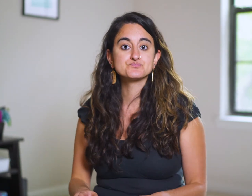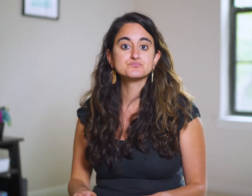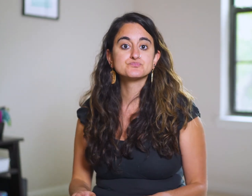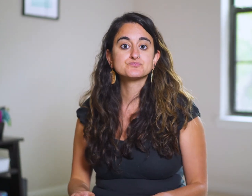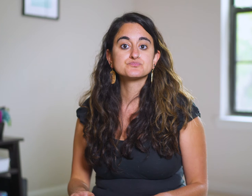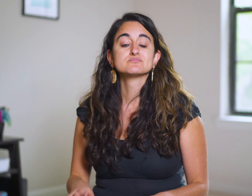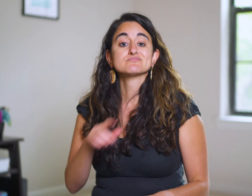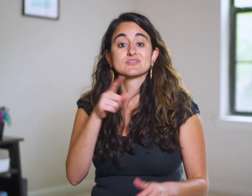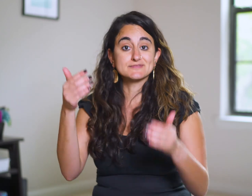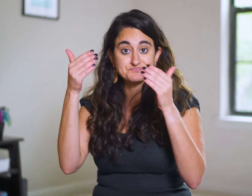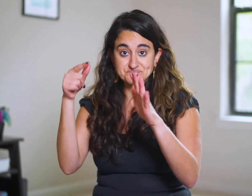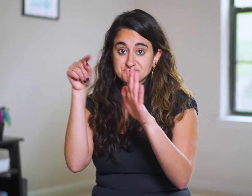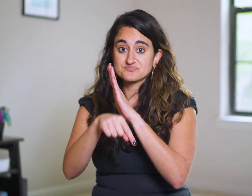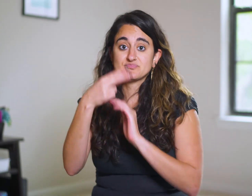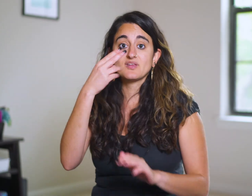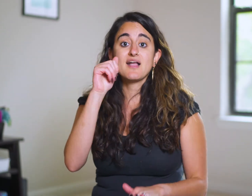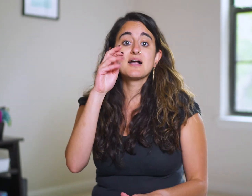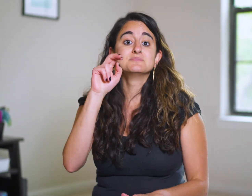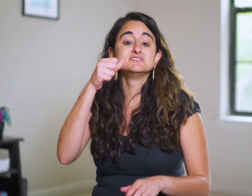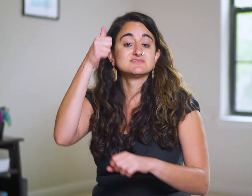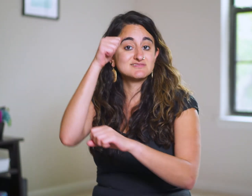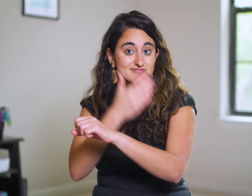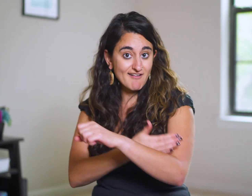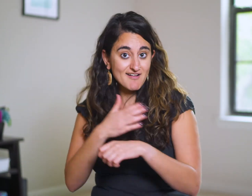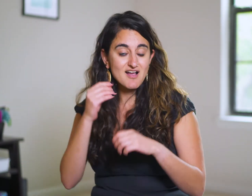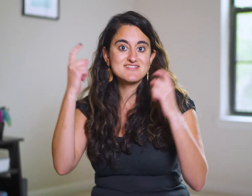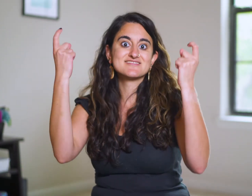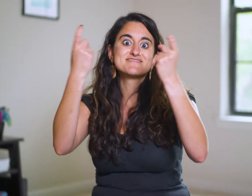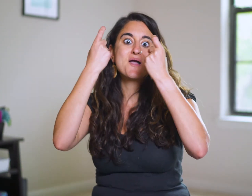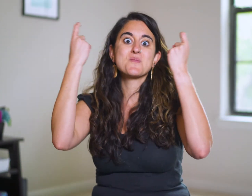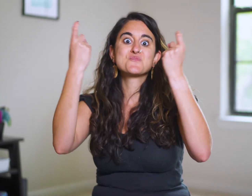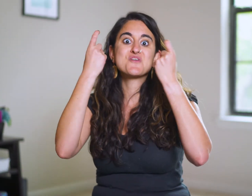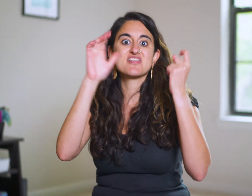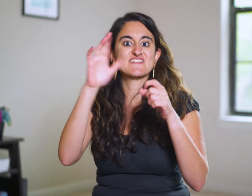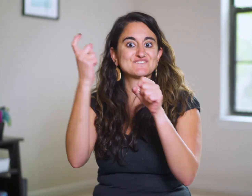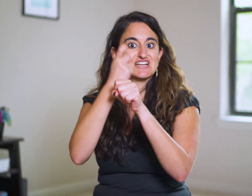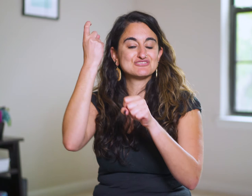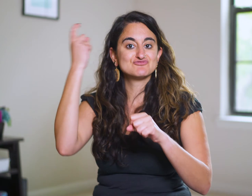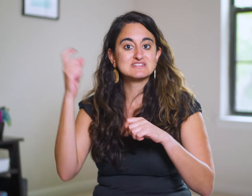They kill Haman’s sons then celebrate their victory!